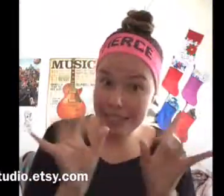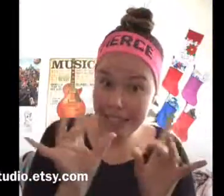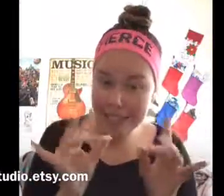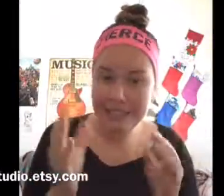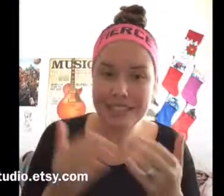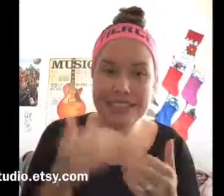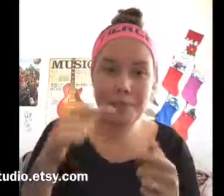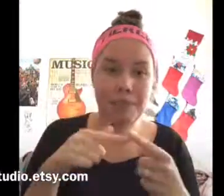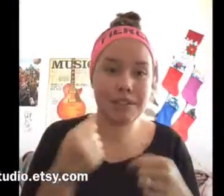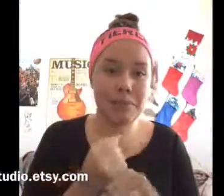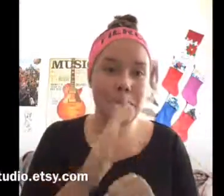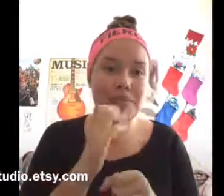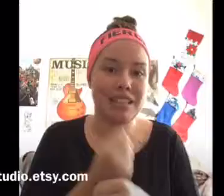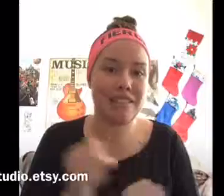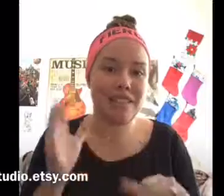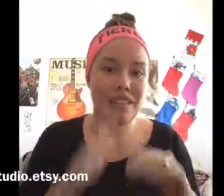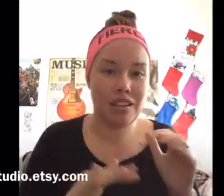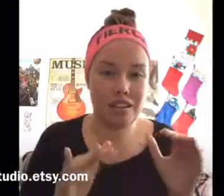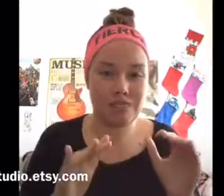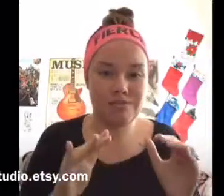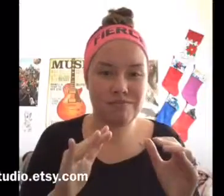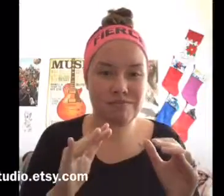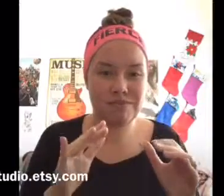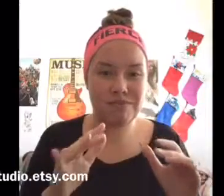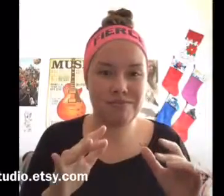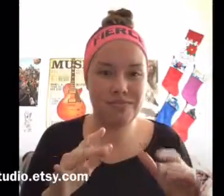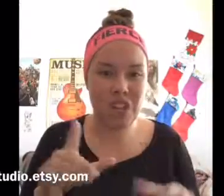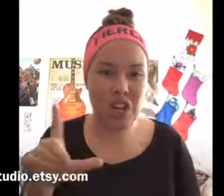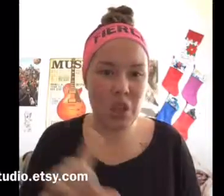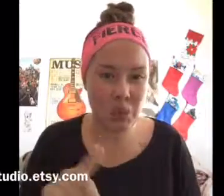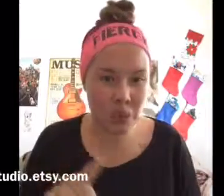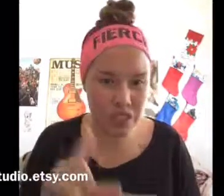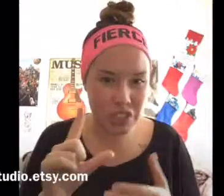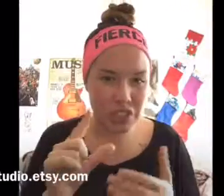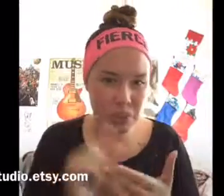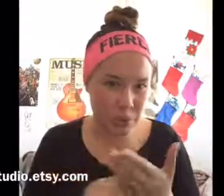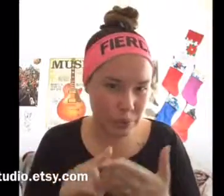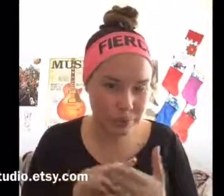it is easy to keep clean to be safe to not feel sticky and stuck...because of liquid glue...